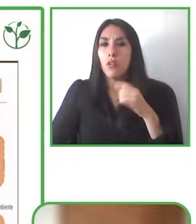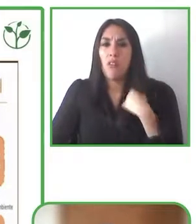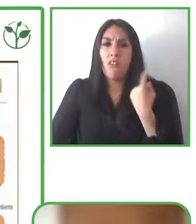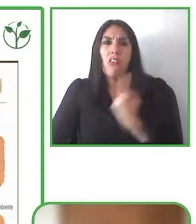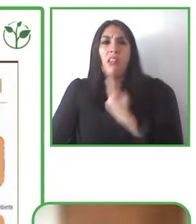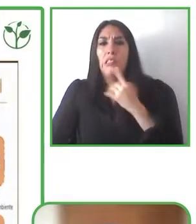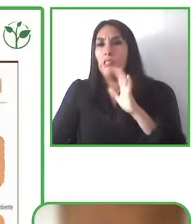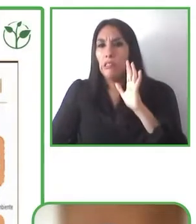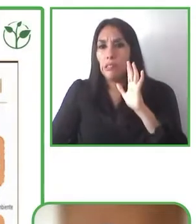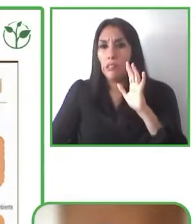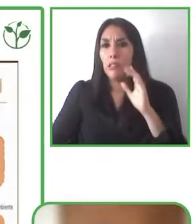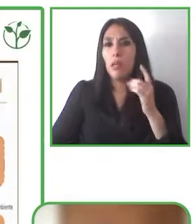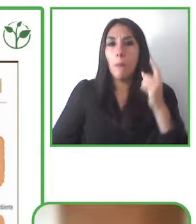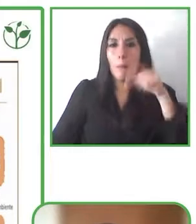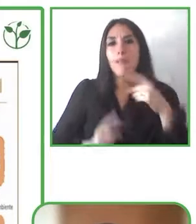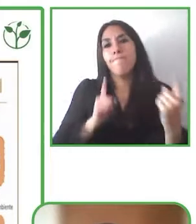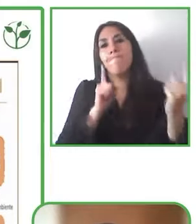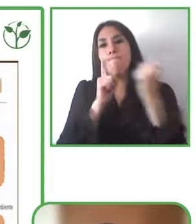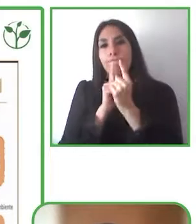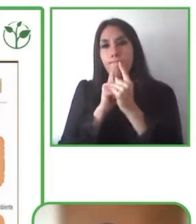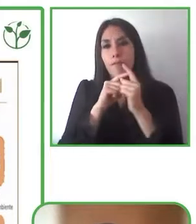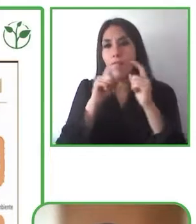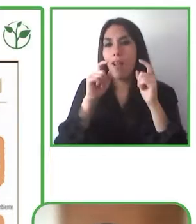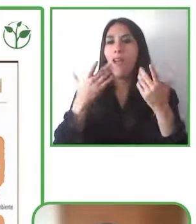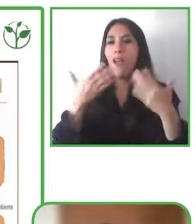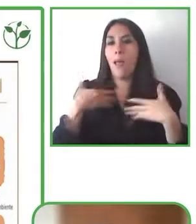may bring, it's not only to guarantee the best of